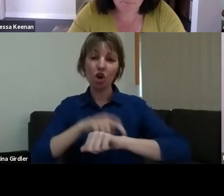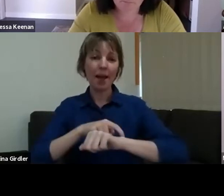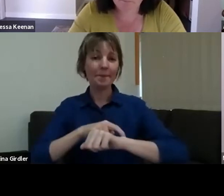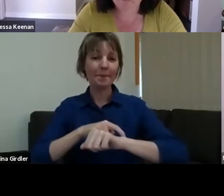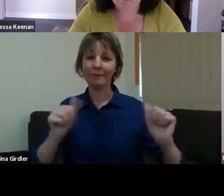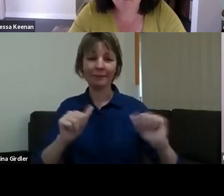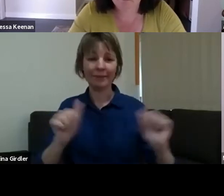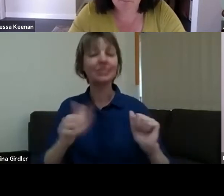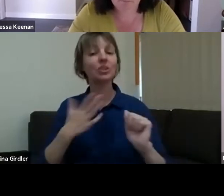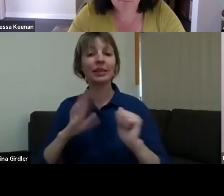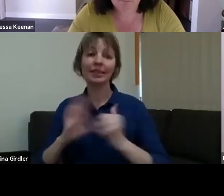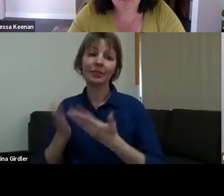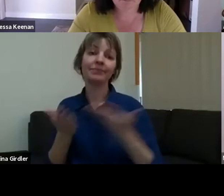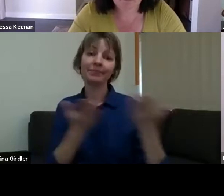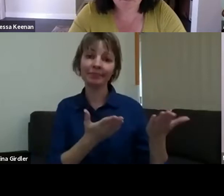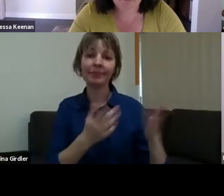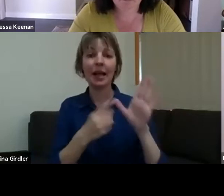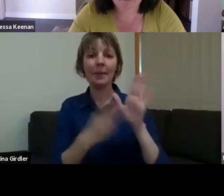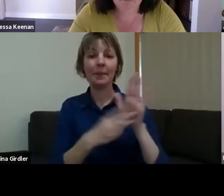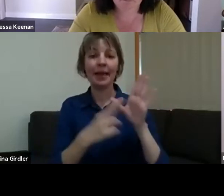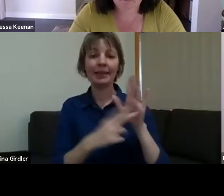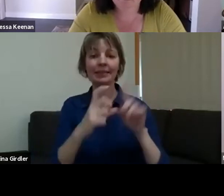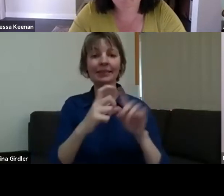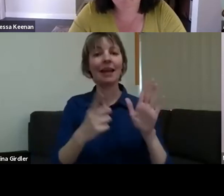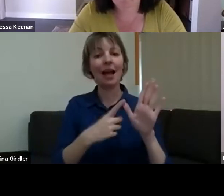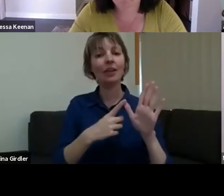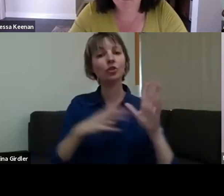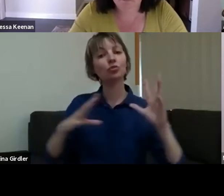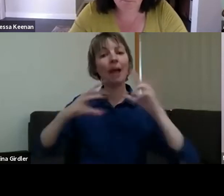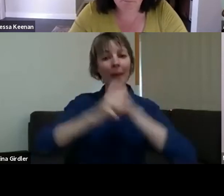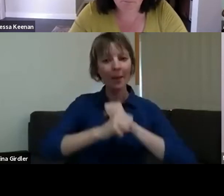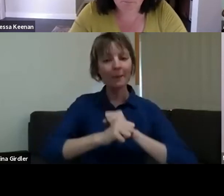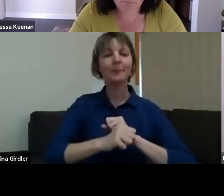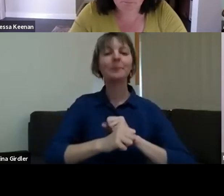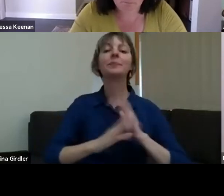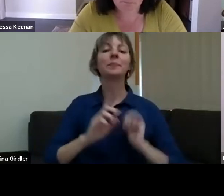we can take those questions on notice - I've just heard from one of